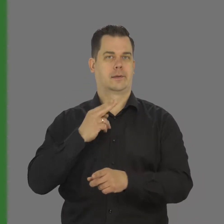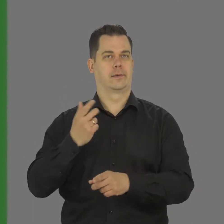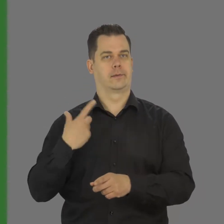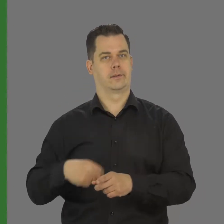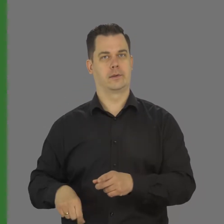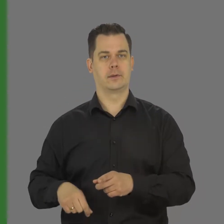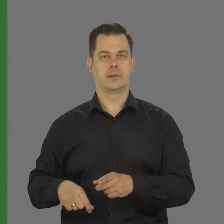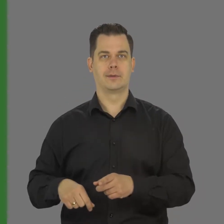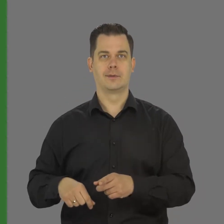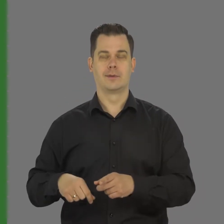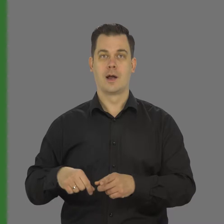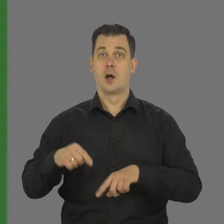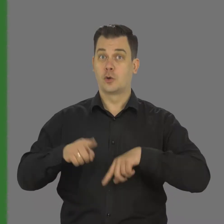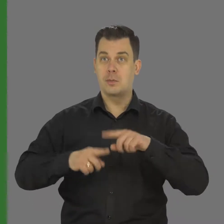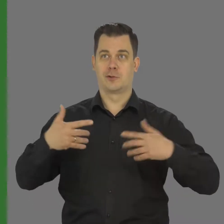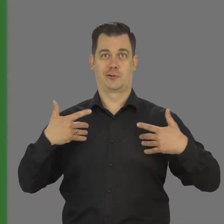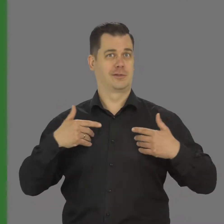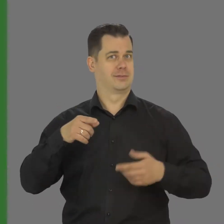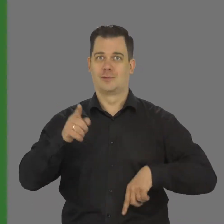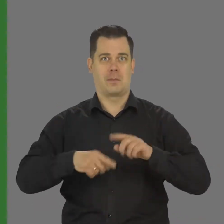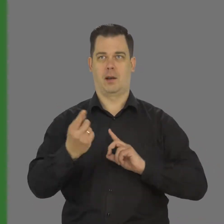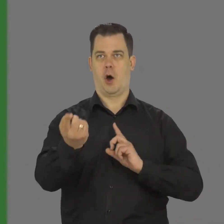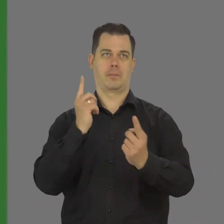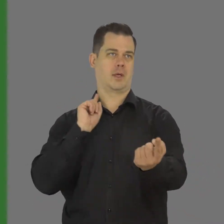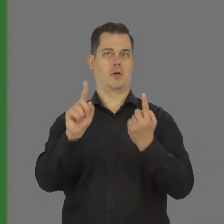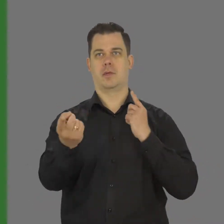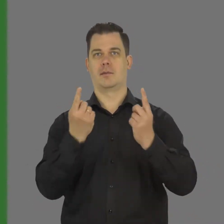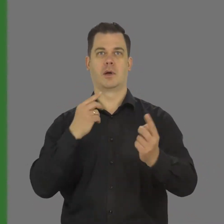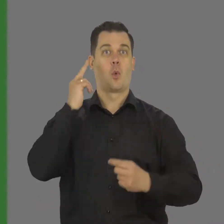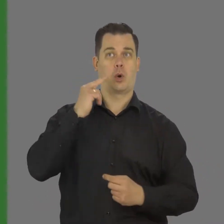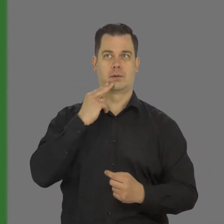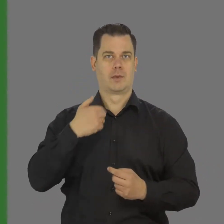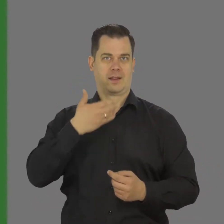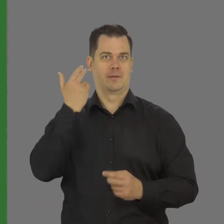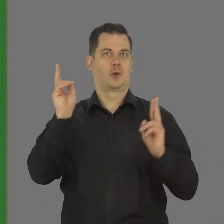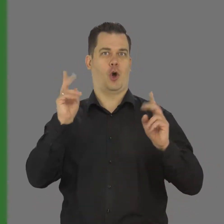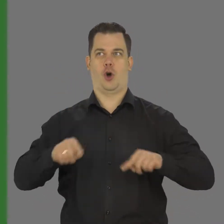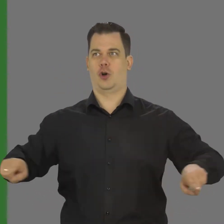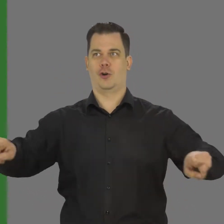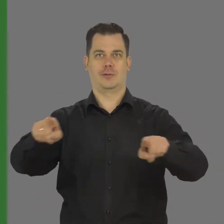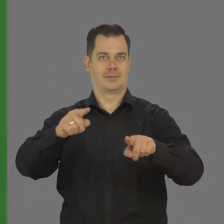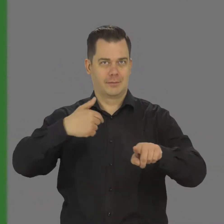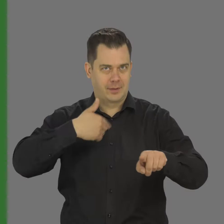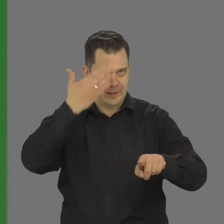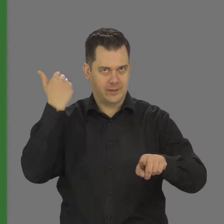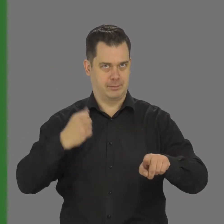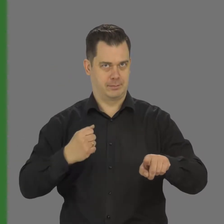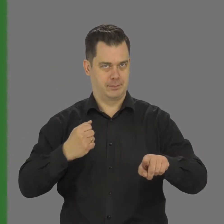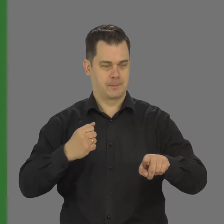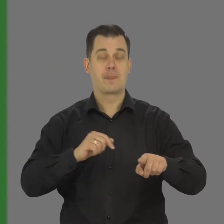You pass the deaf in your daily life on the streets, shops and buses and you just don't know about it. Excuse # 2: